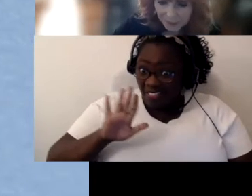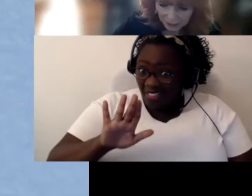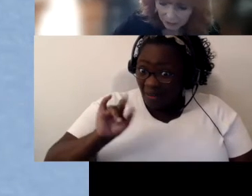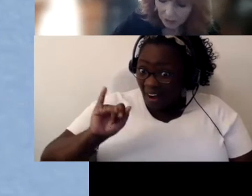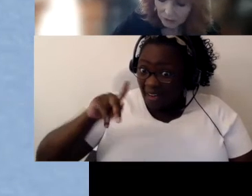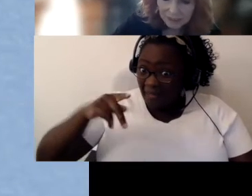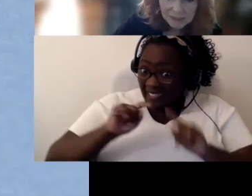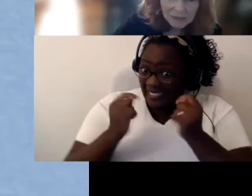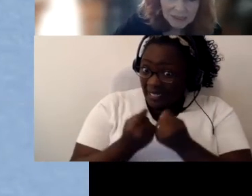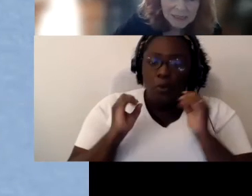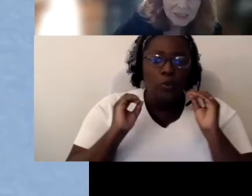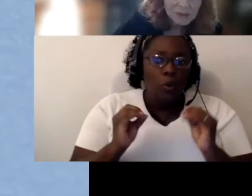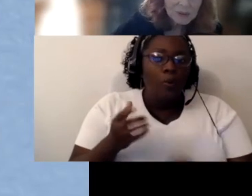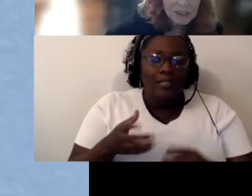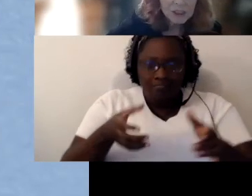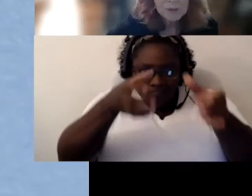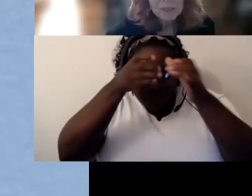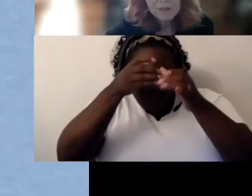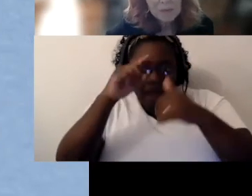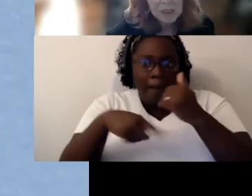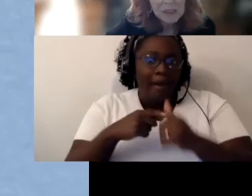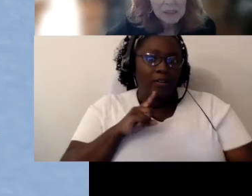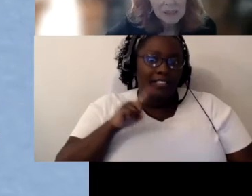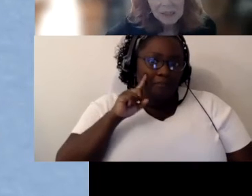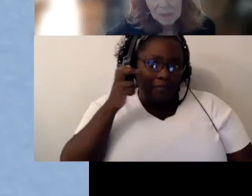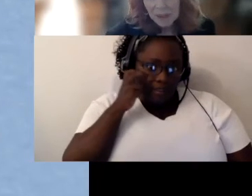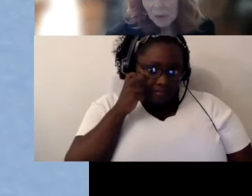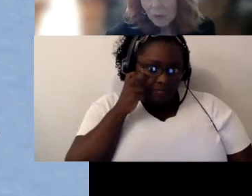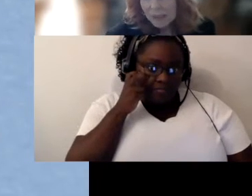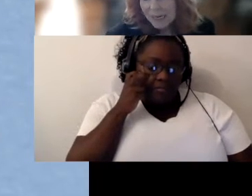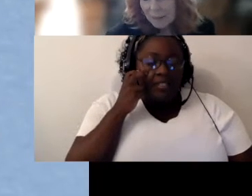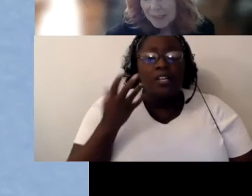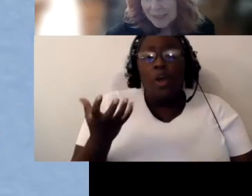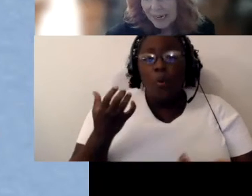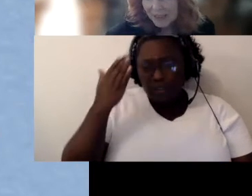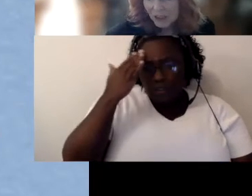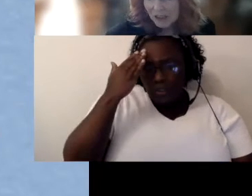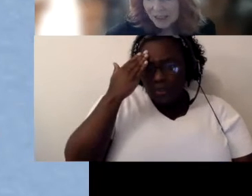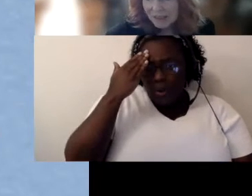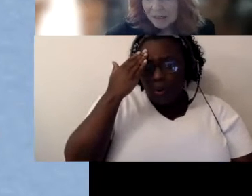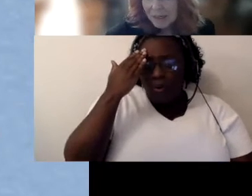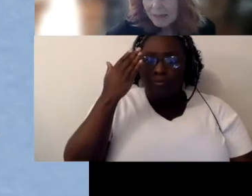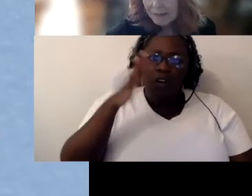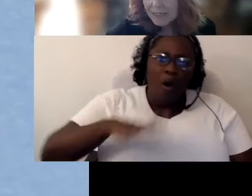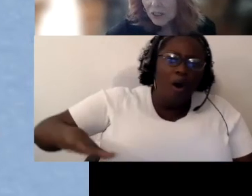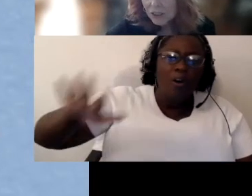Okay, So let's, I just wanted you to be familiar a little bit with what’s happening nationally,